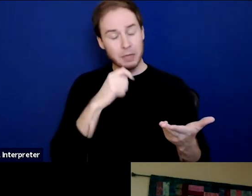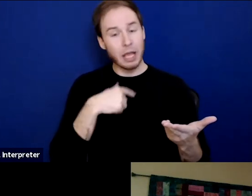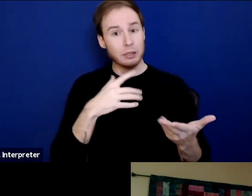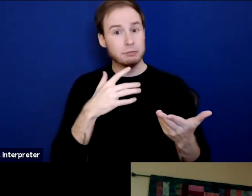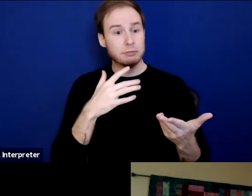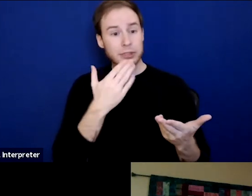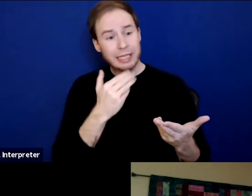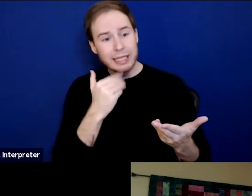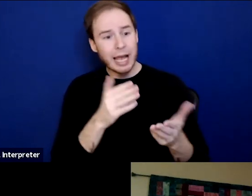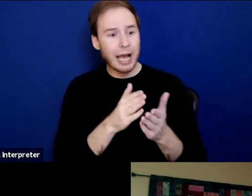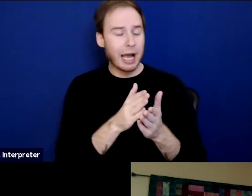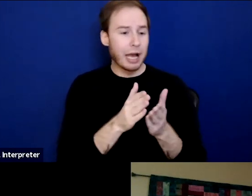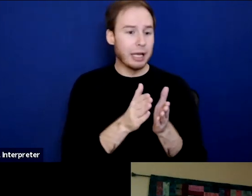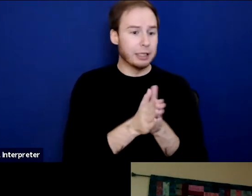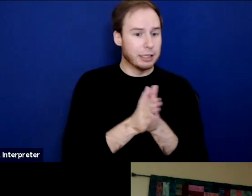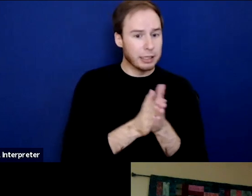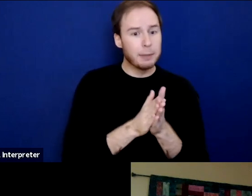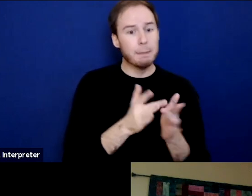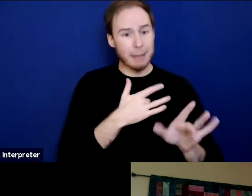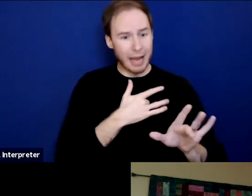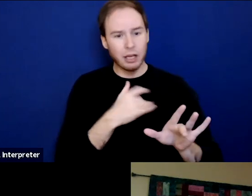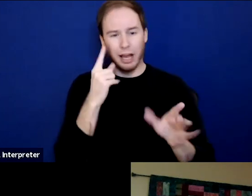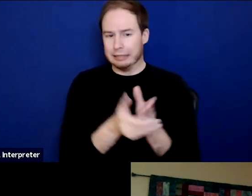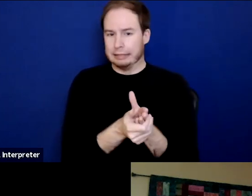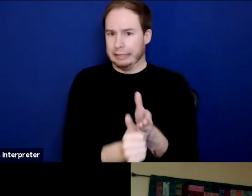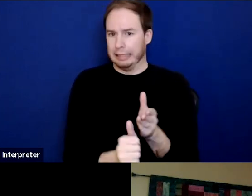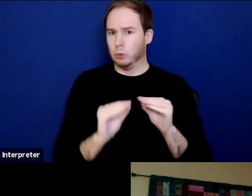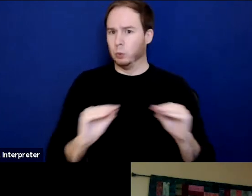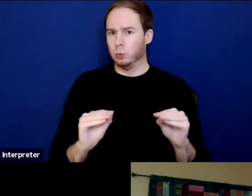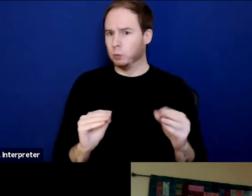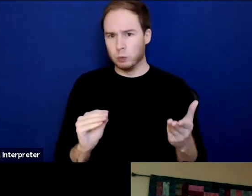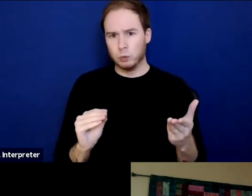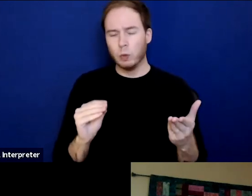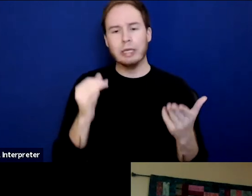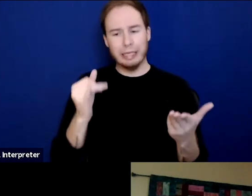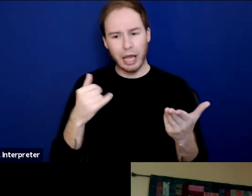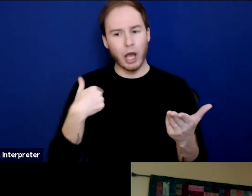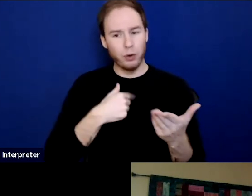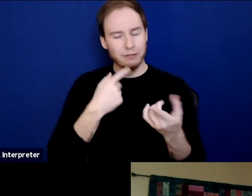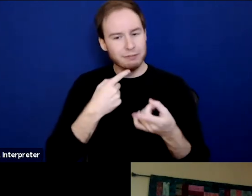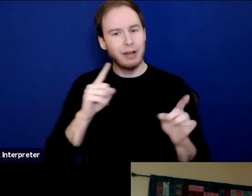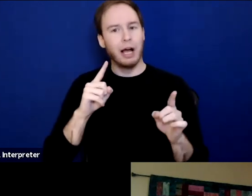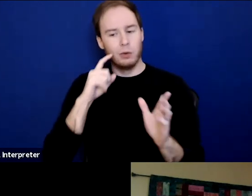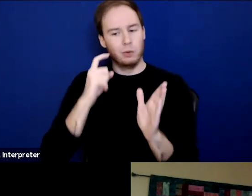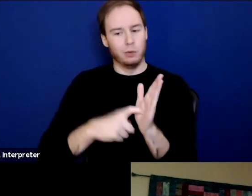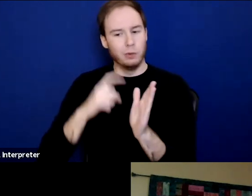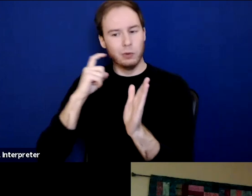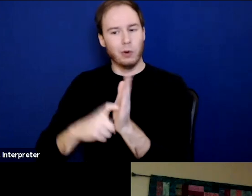but not a lot of skill. And then along the way, lots of best practices have emerged, including trauma-informed care, motivational interviewing,